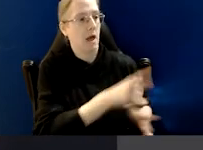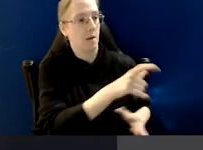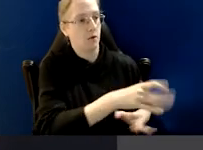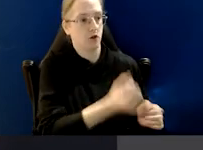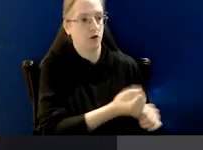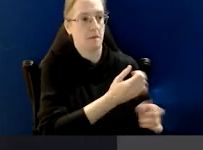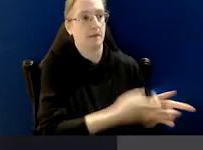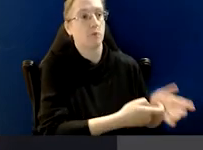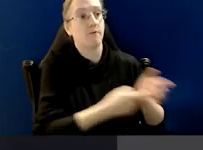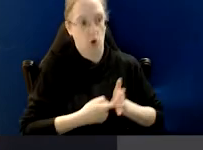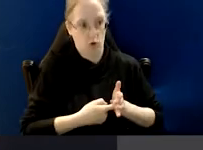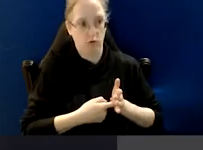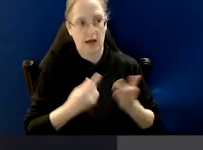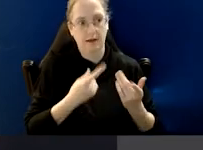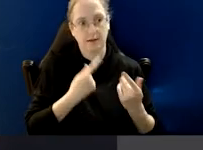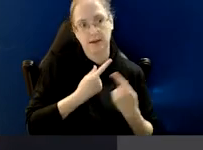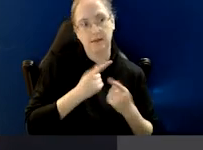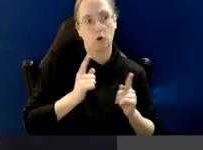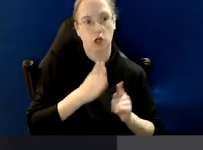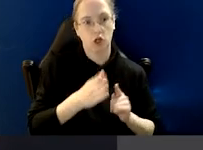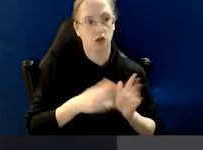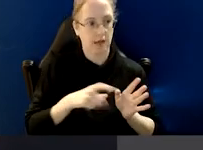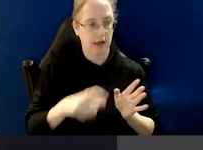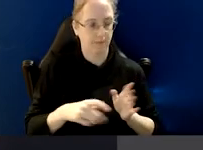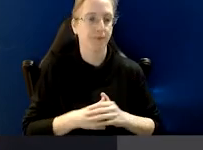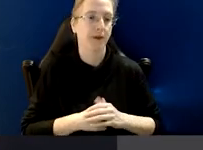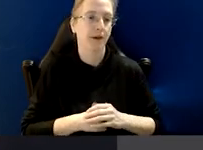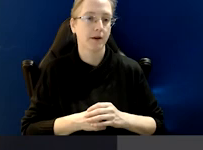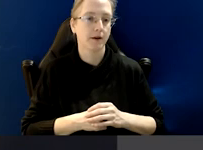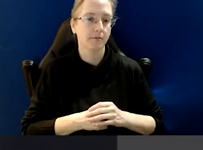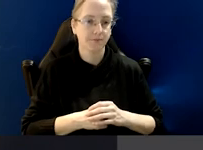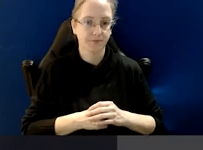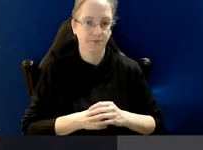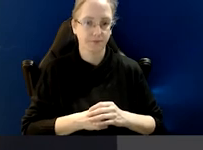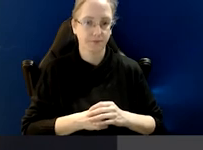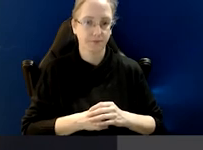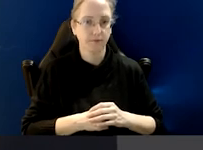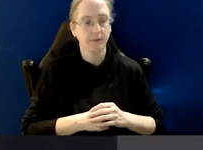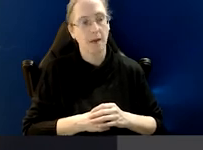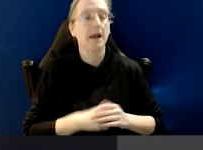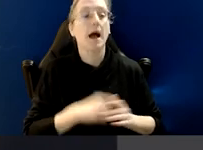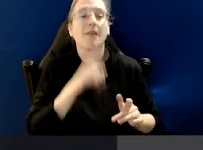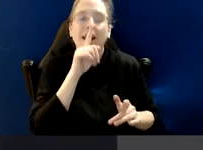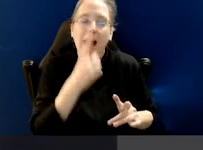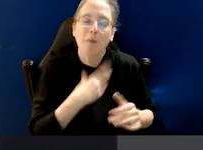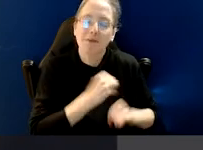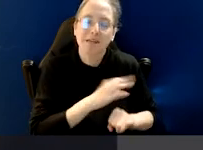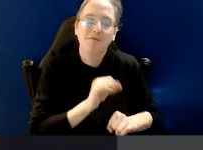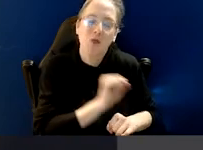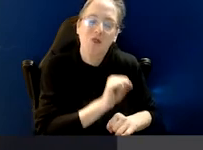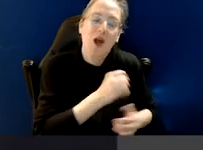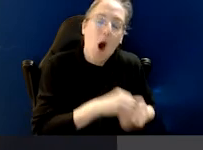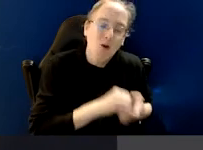makes a referral or a disclosure for the NACC except of course, they can't get protection for their own wrongdoing.